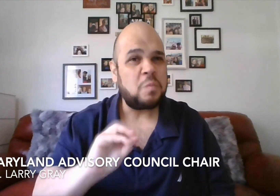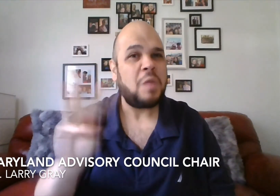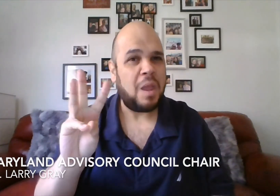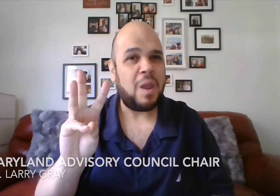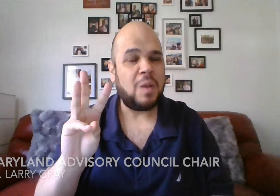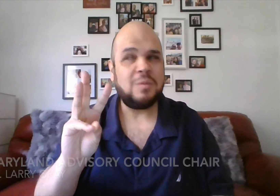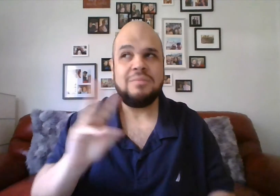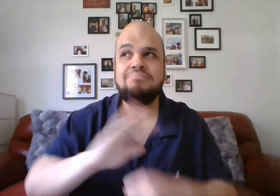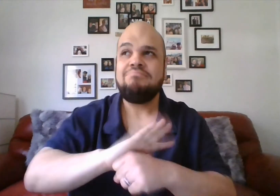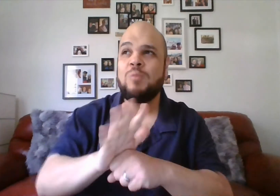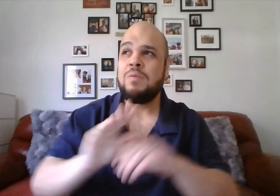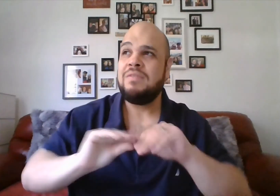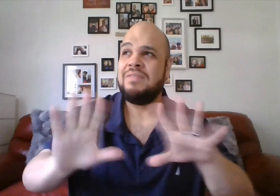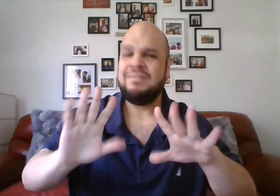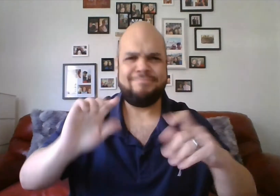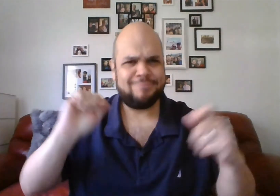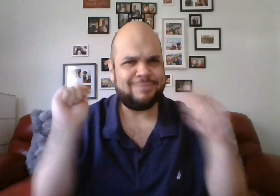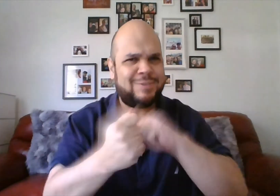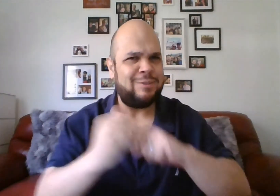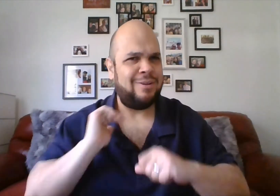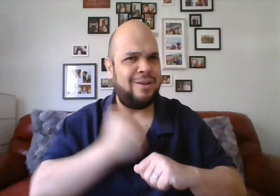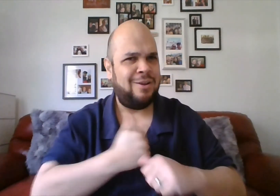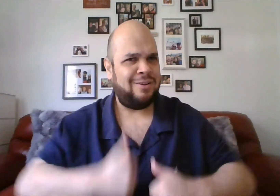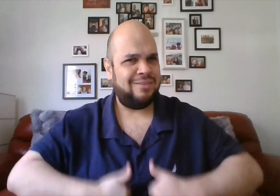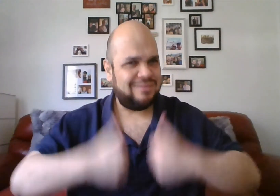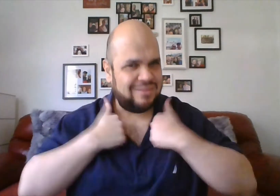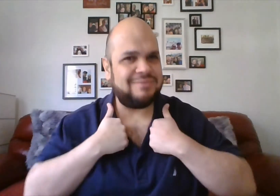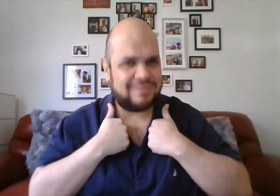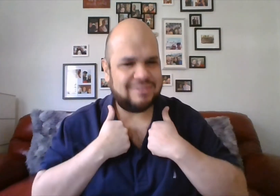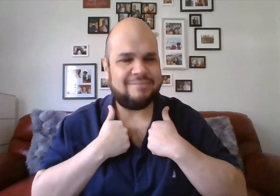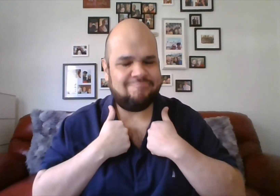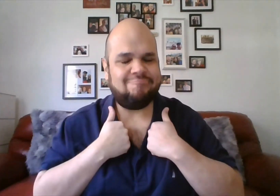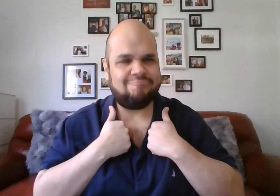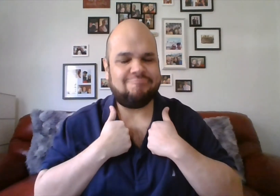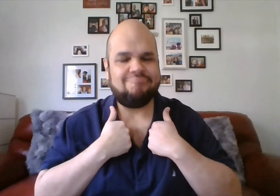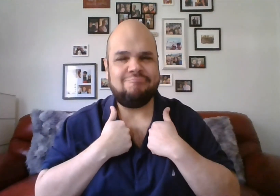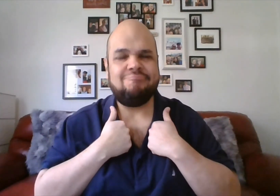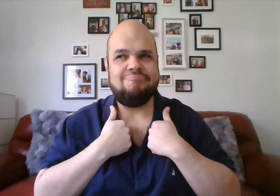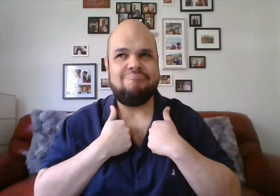COVID-19 has changed our lives in a way we least expected it.